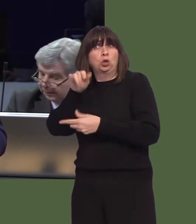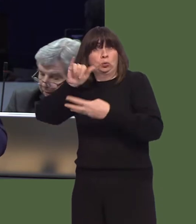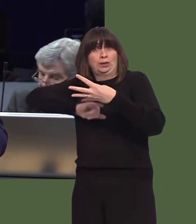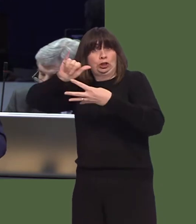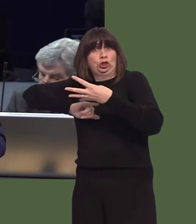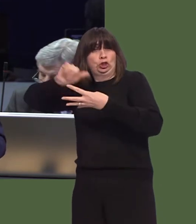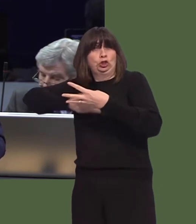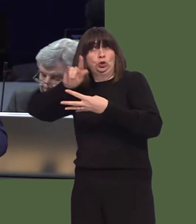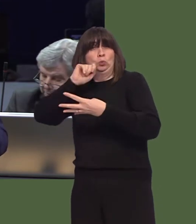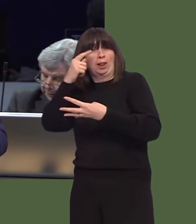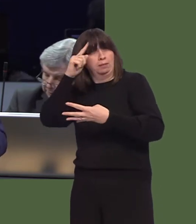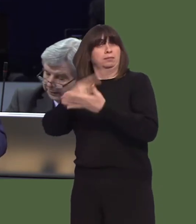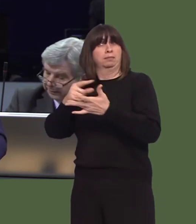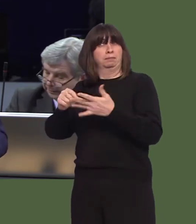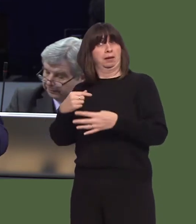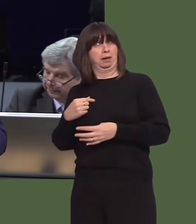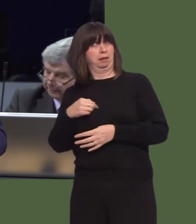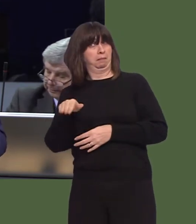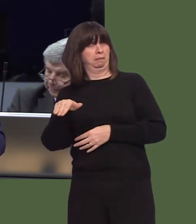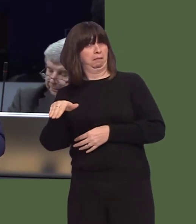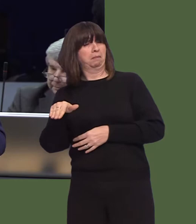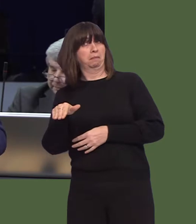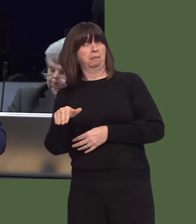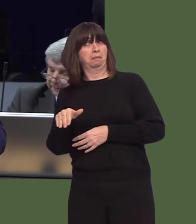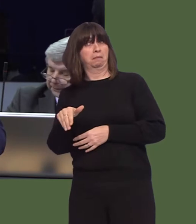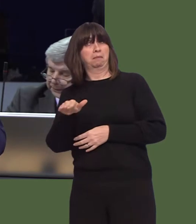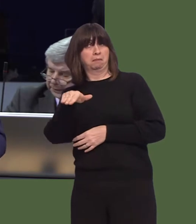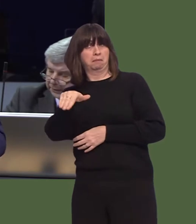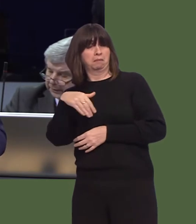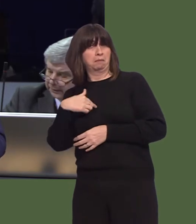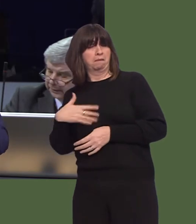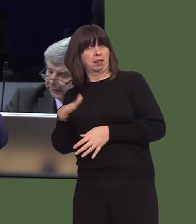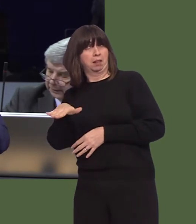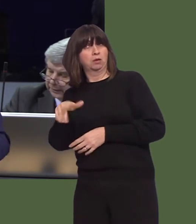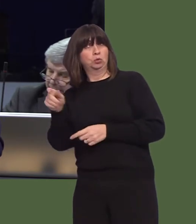annog chi, am y tro olaf efallai, i fanteisio ar ymrwymiad Plaid Cymru, a rhai o'ch meinciau